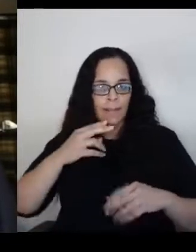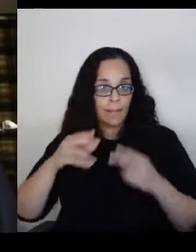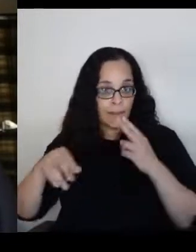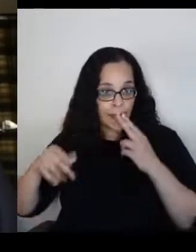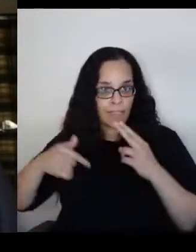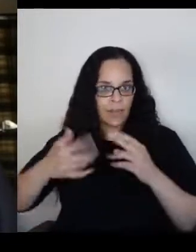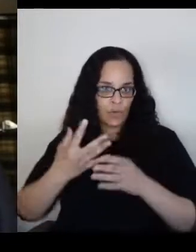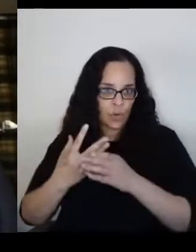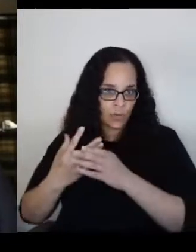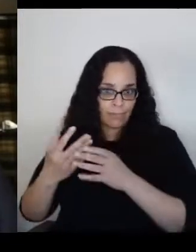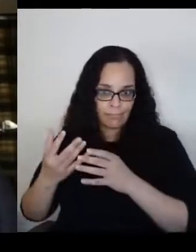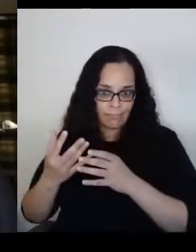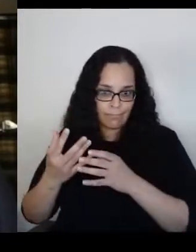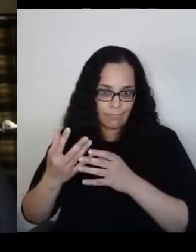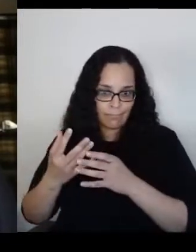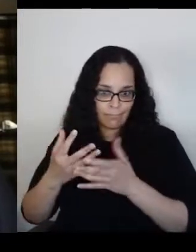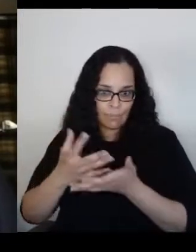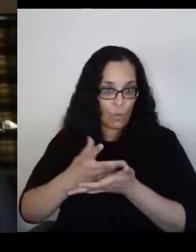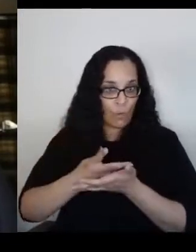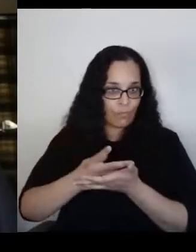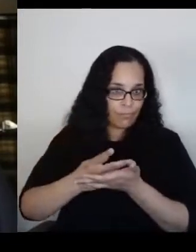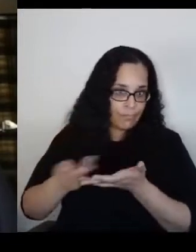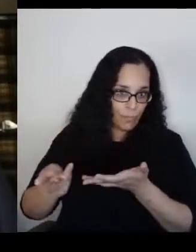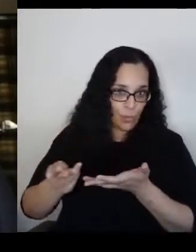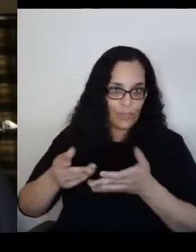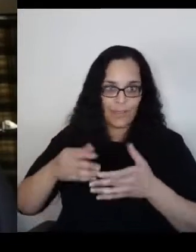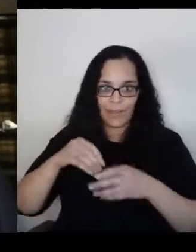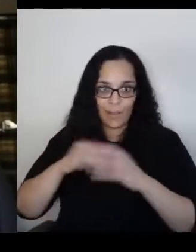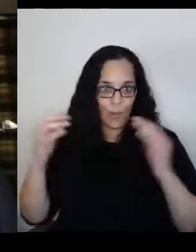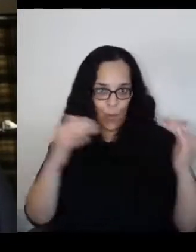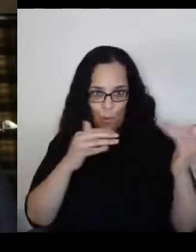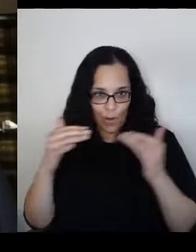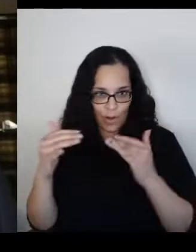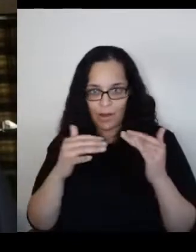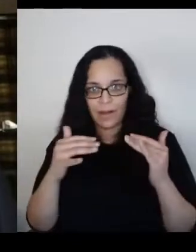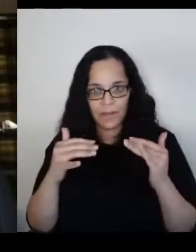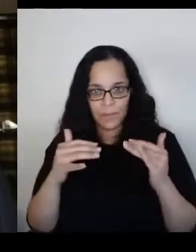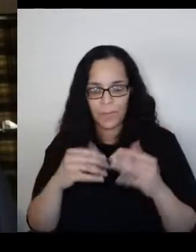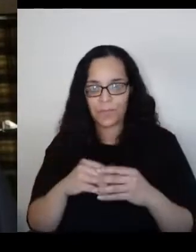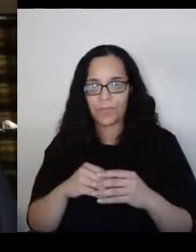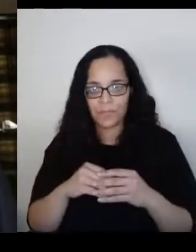My grandmother, by accident took me to quote, unquote, infirmary